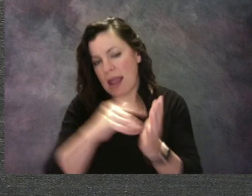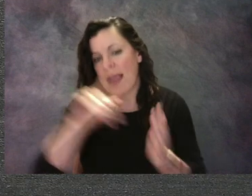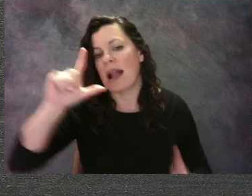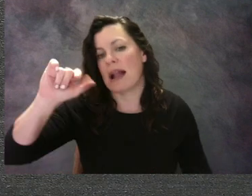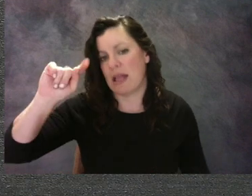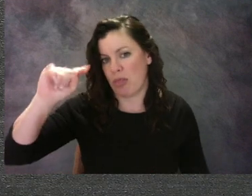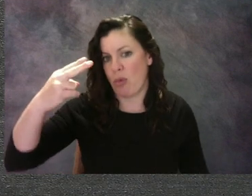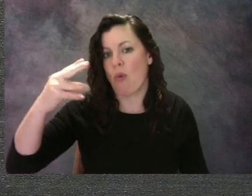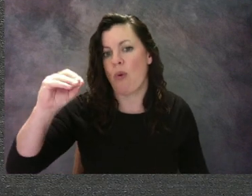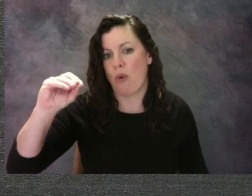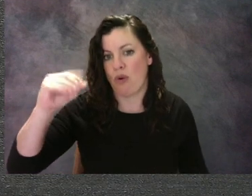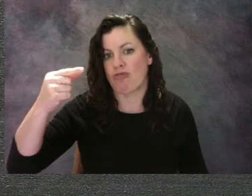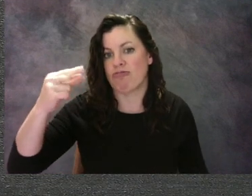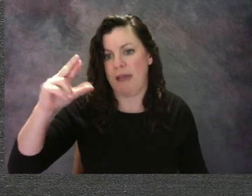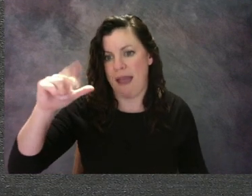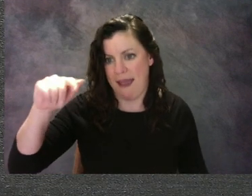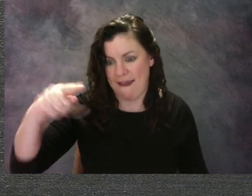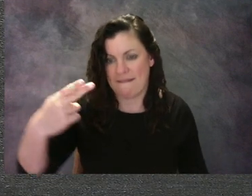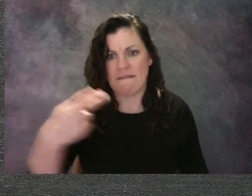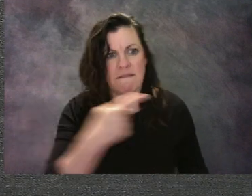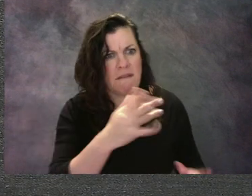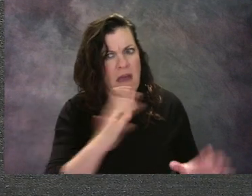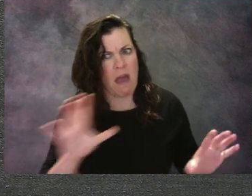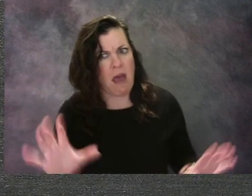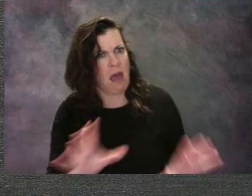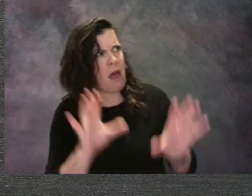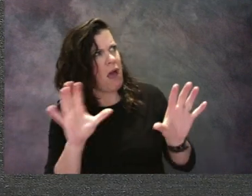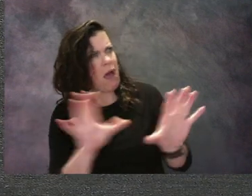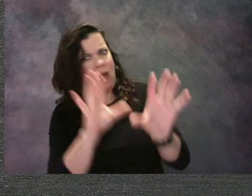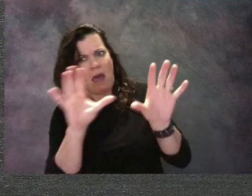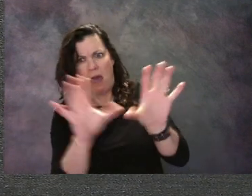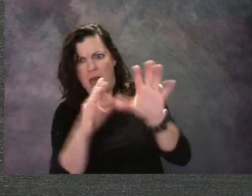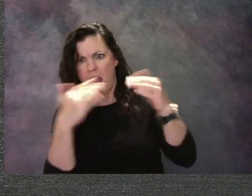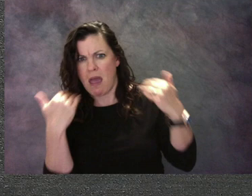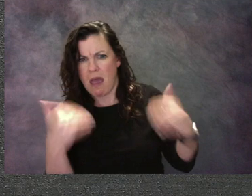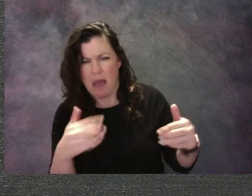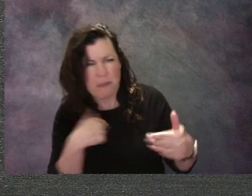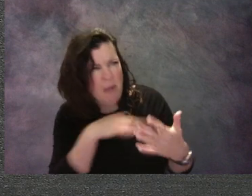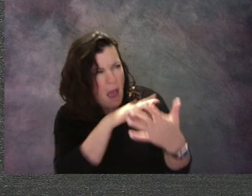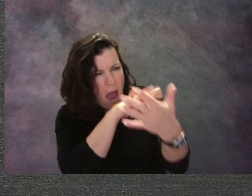a lot going on in this artwork that I can study and make a story.